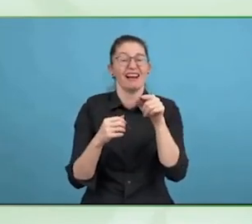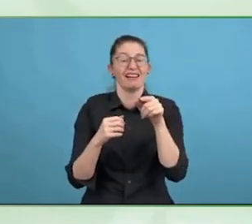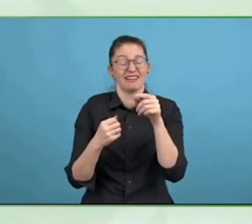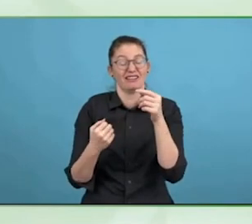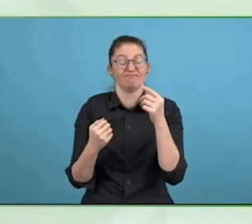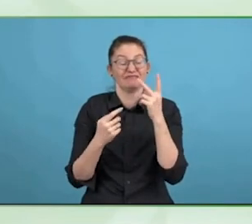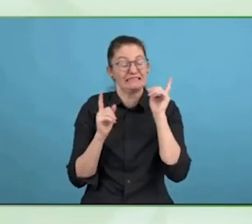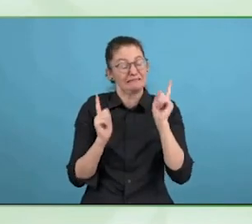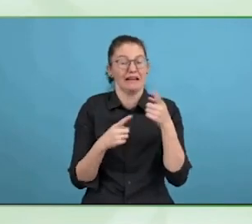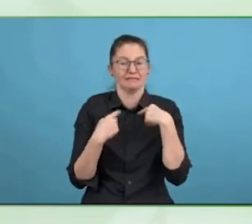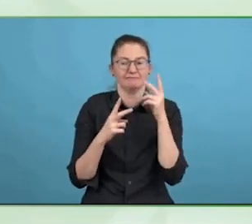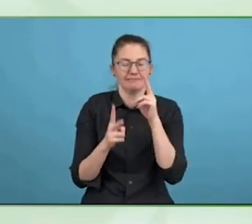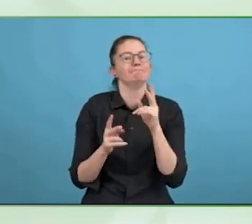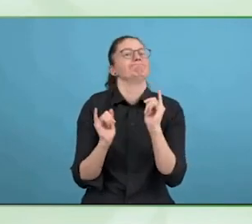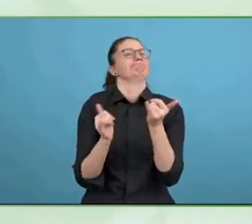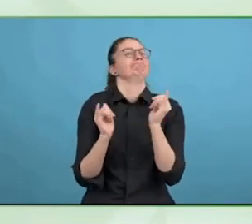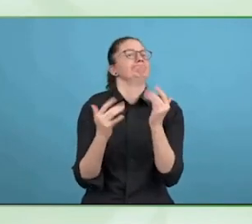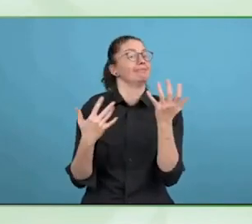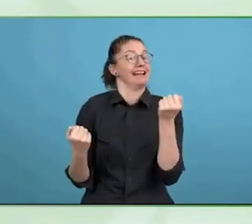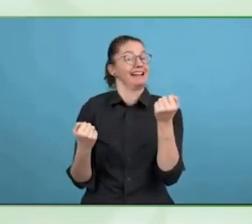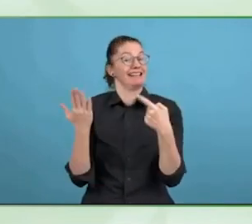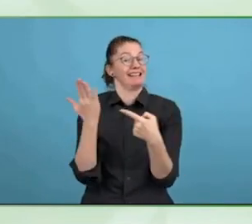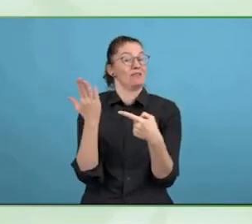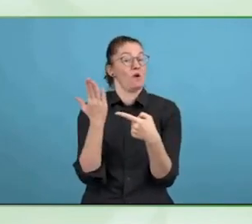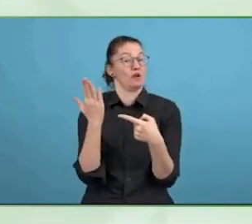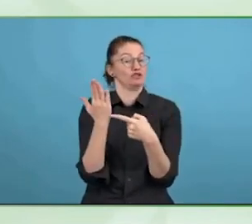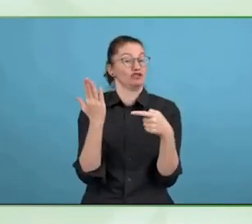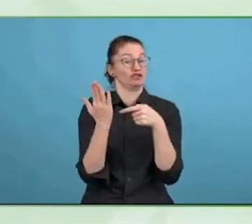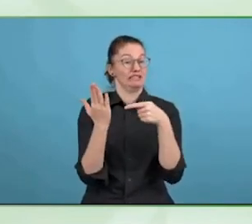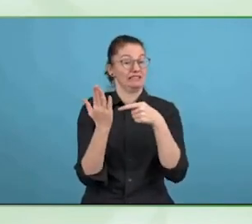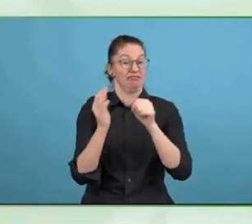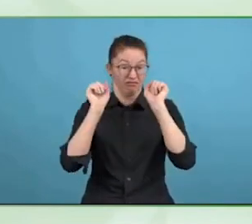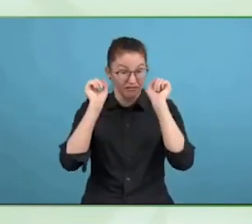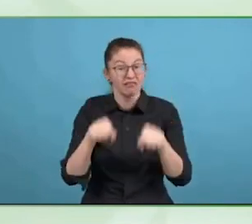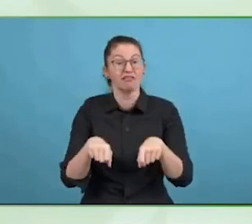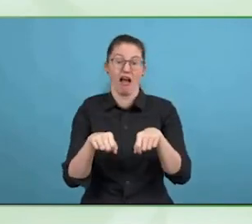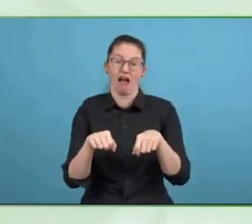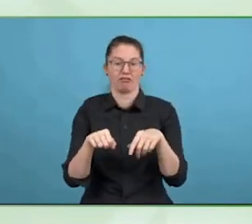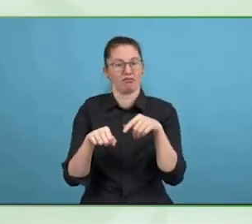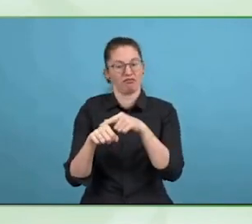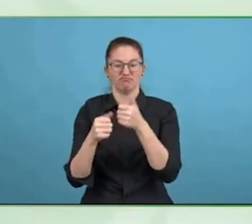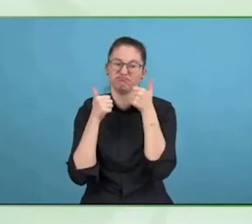It is OK. Ageing is also another great topic at the conference.